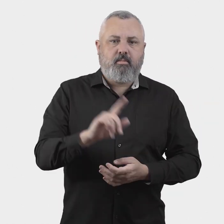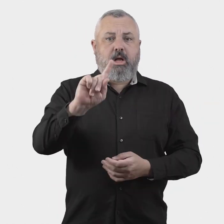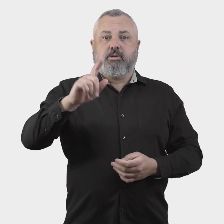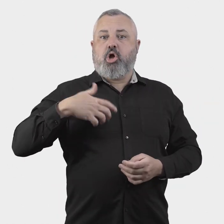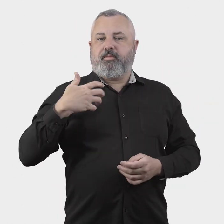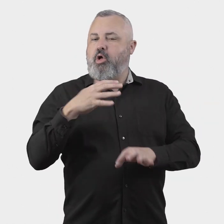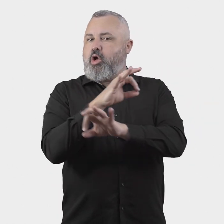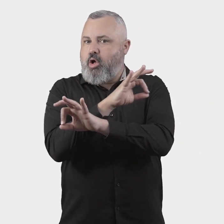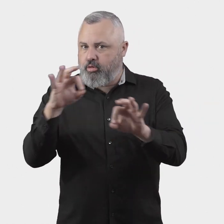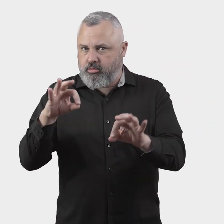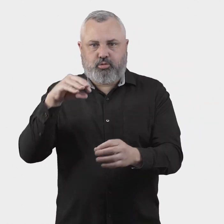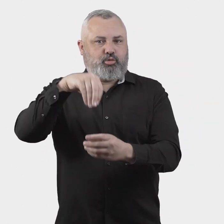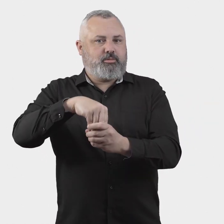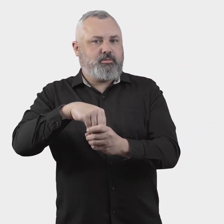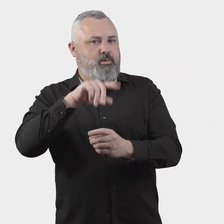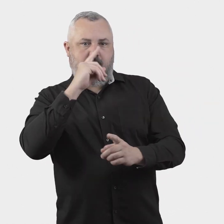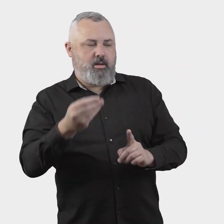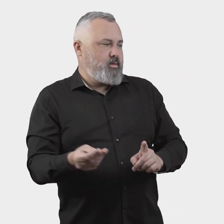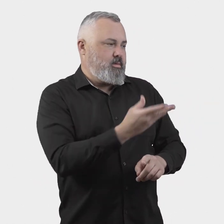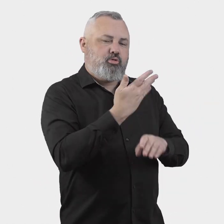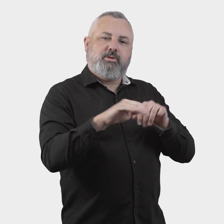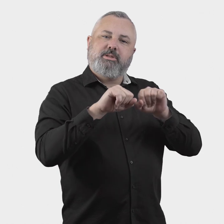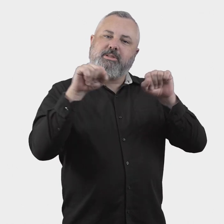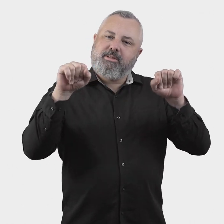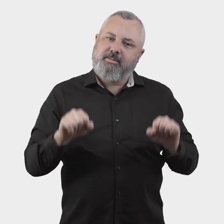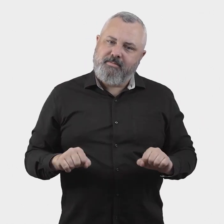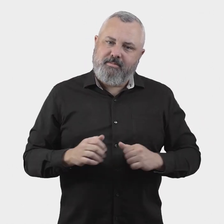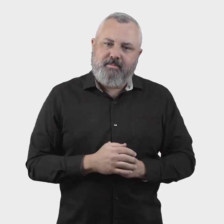what should be out of scope for the ombuds scheme’s consideration